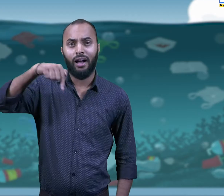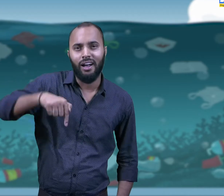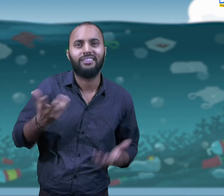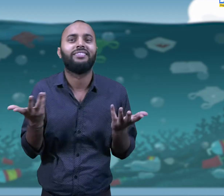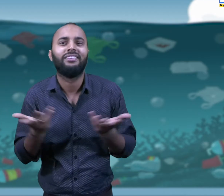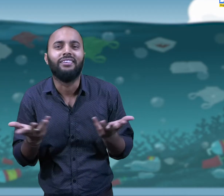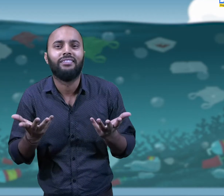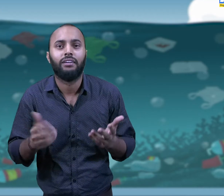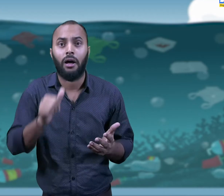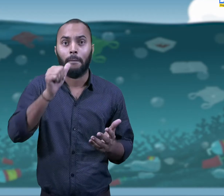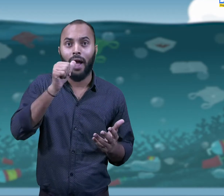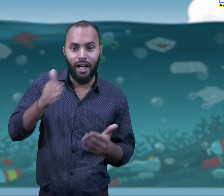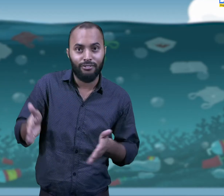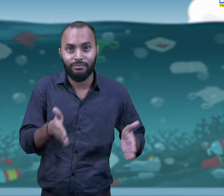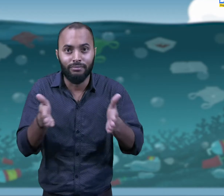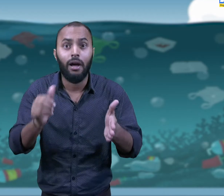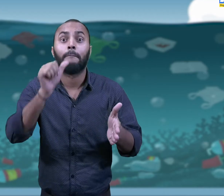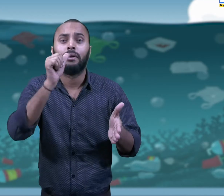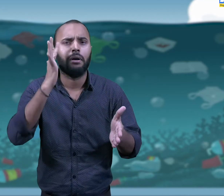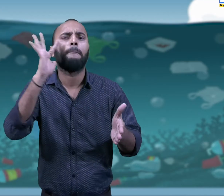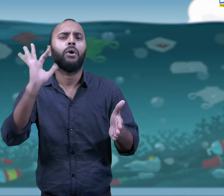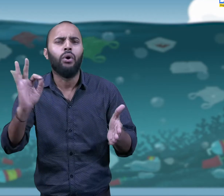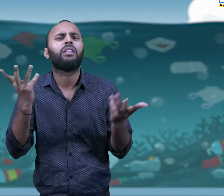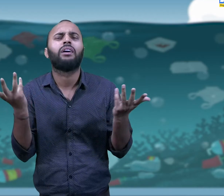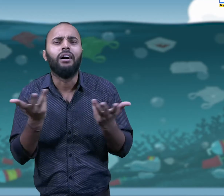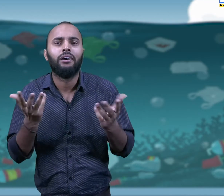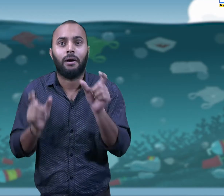Today we will learn about importance of water.